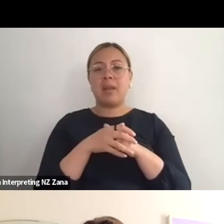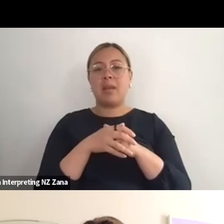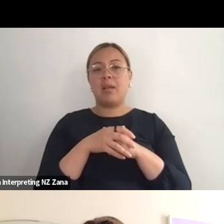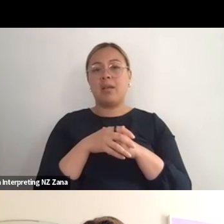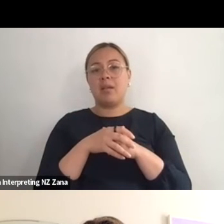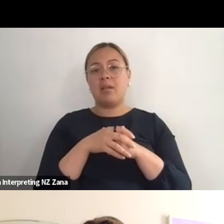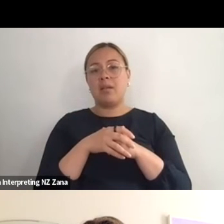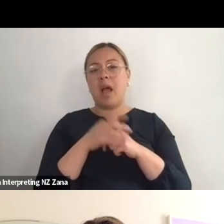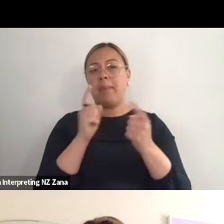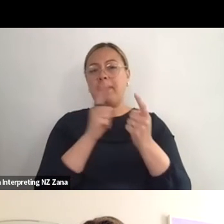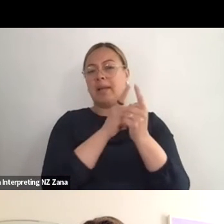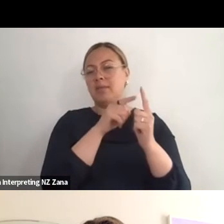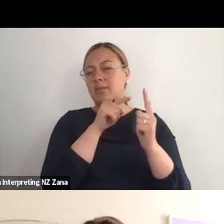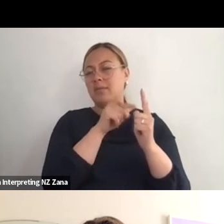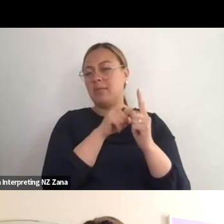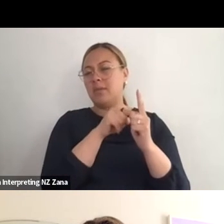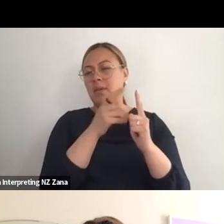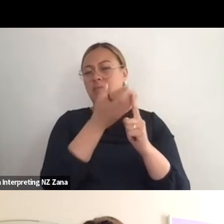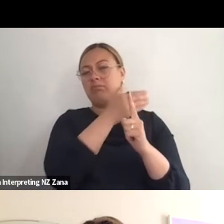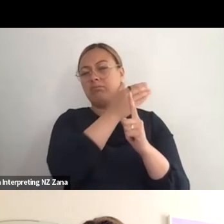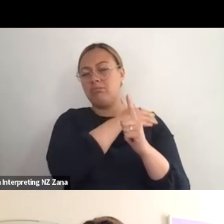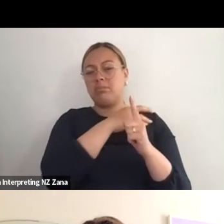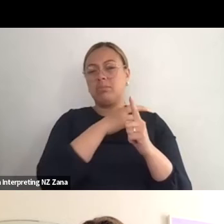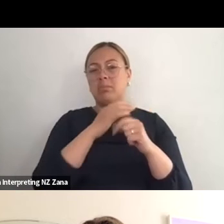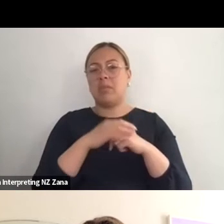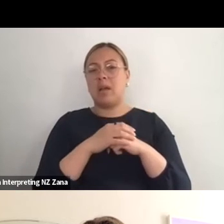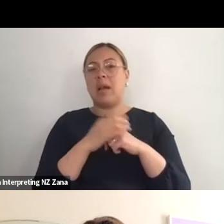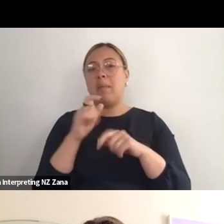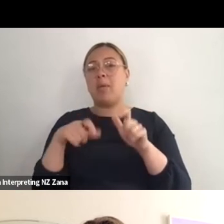years ago and it was like, yes people stay for 45 minutes after the show to have a cup of tea,